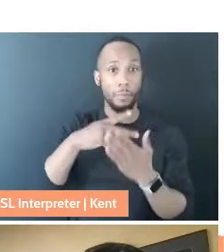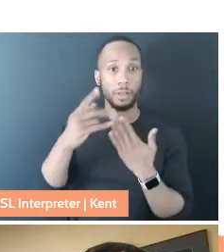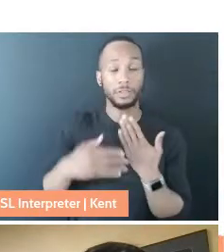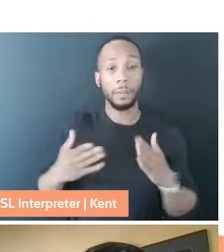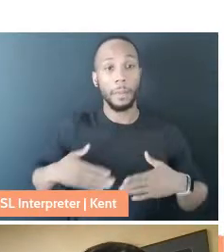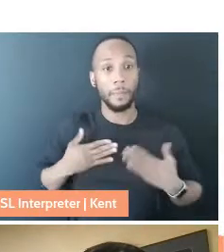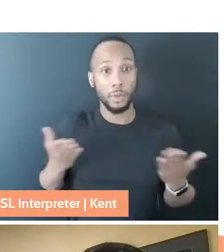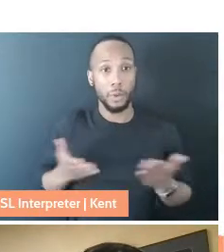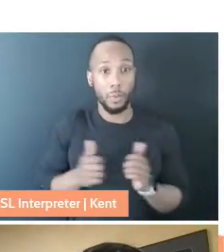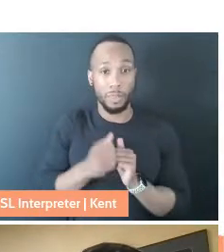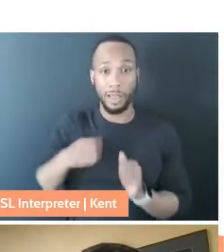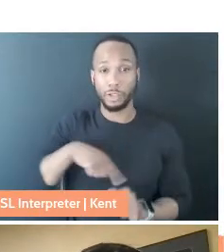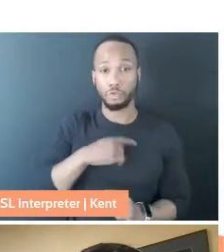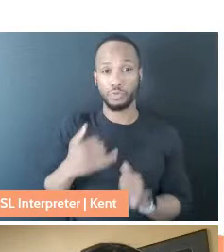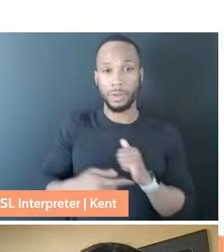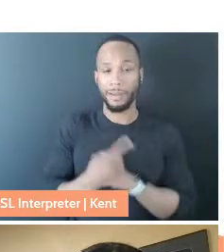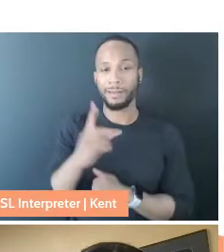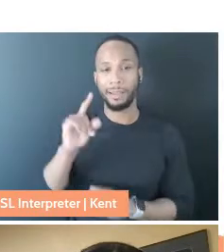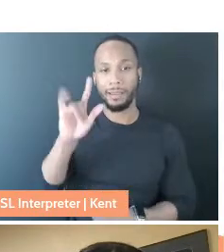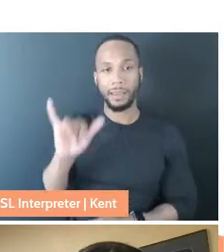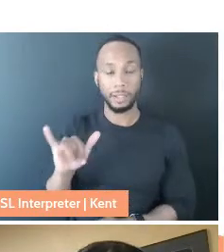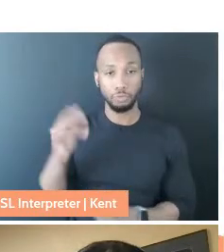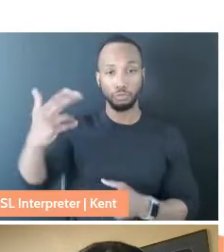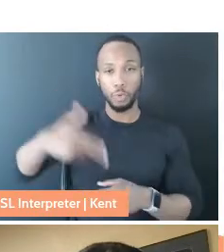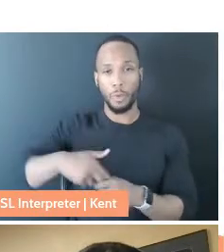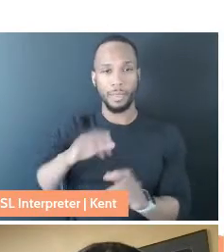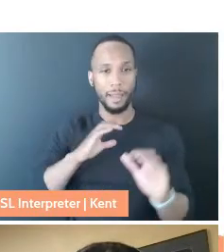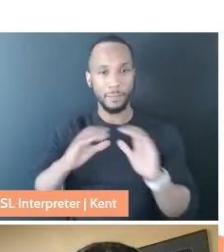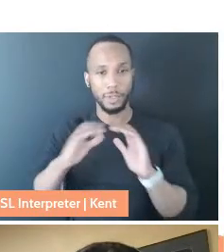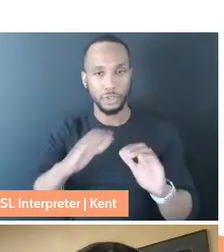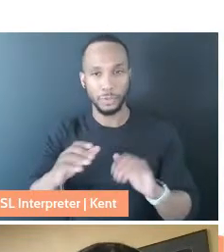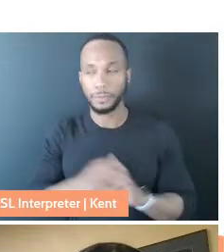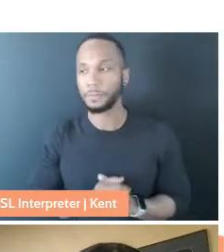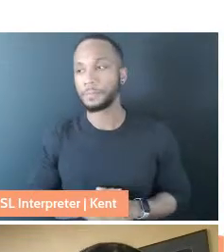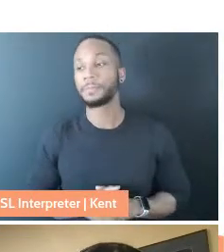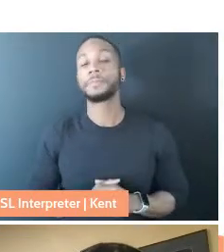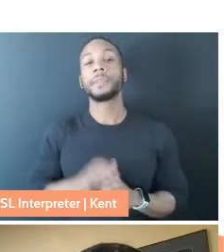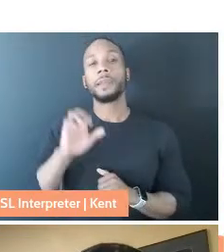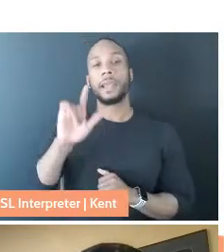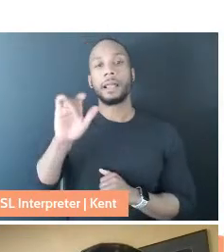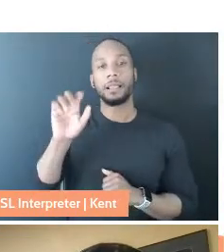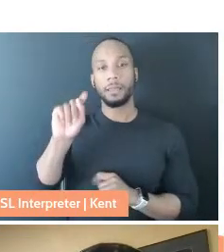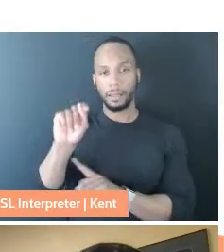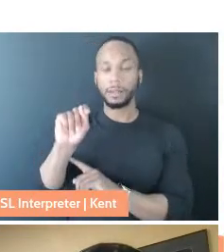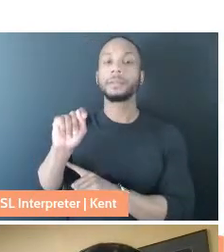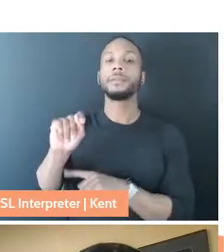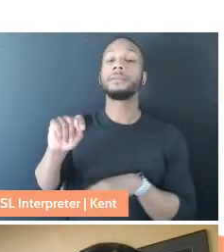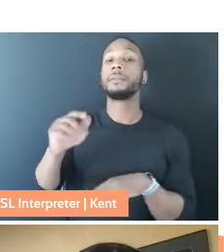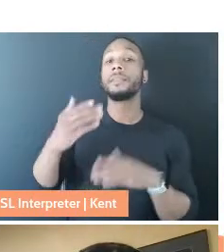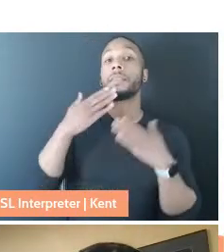Dani, and you get to join in this conversation. Elliot Kukla, thank you, Elliot, for being here.